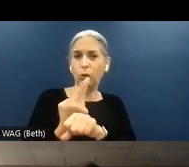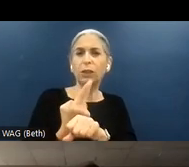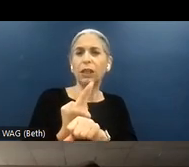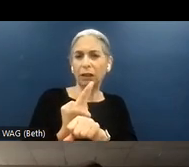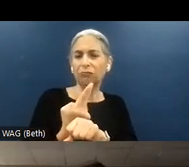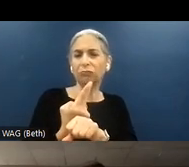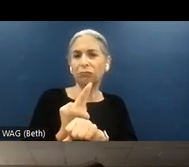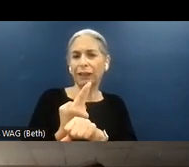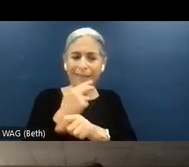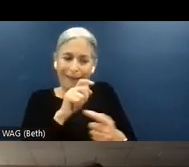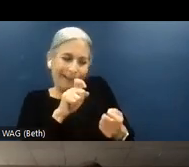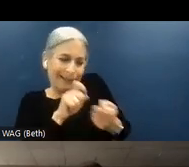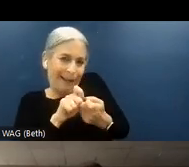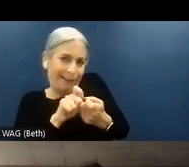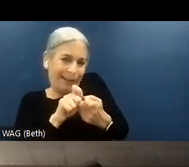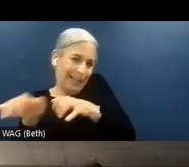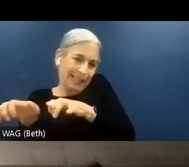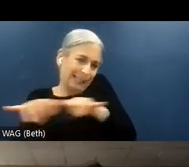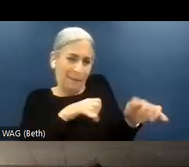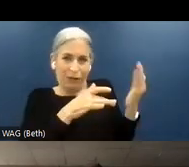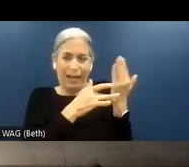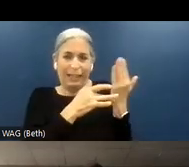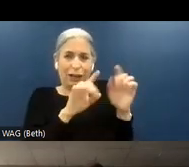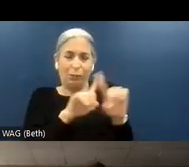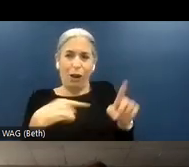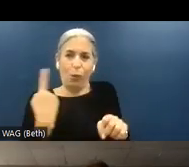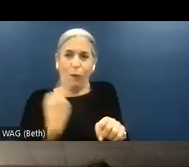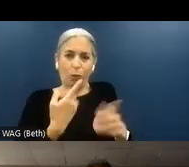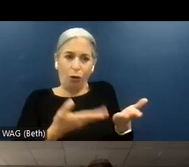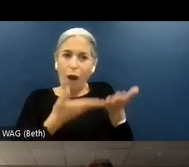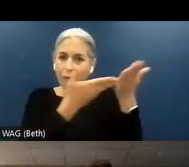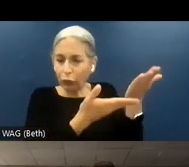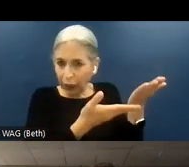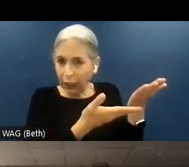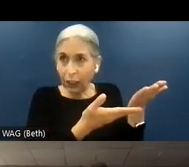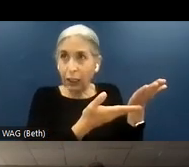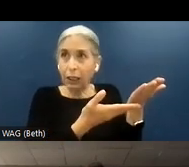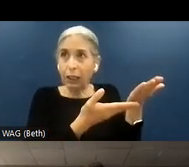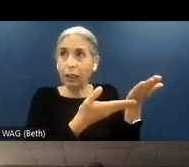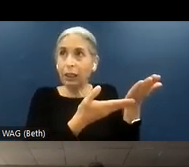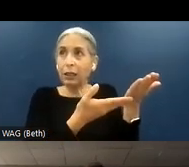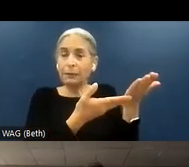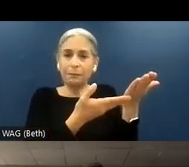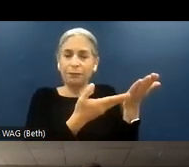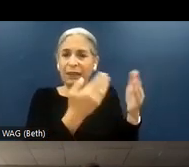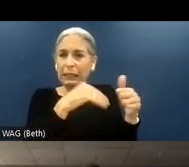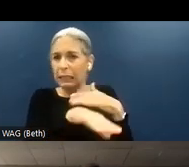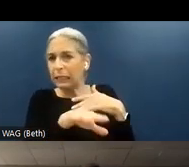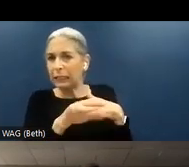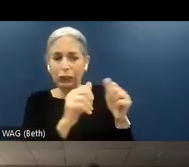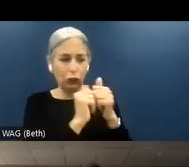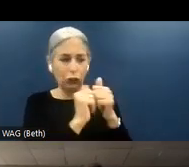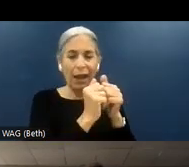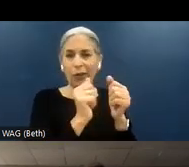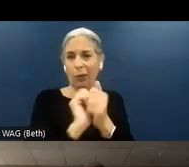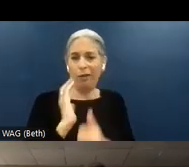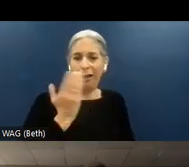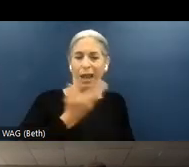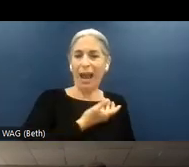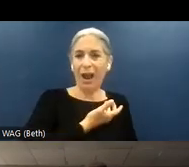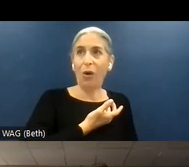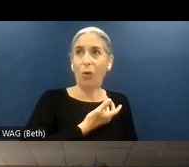not exactly similar technologies, but we were offering, let's say together with our platform